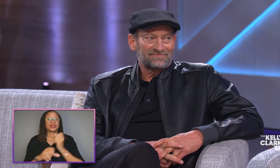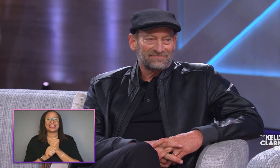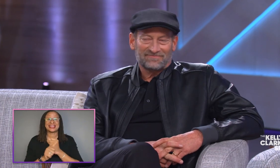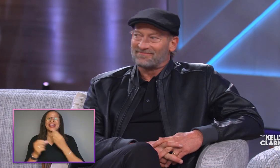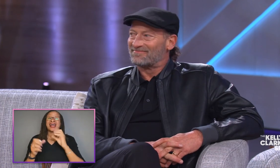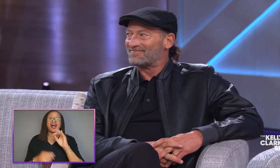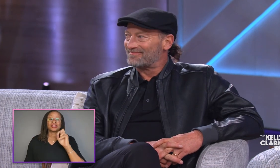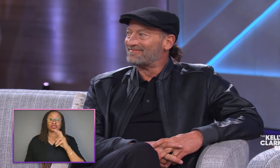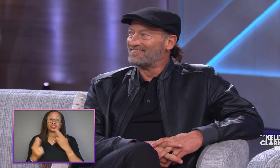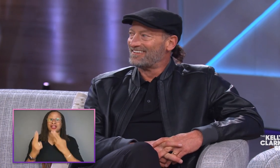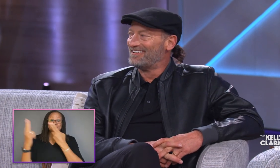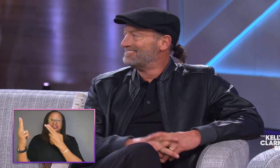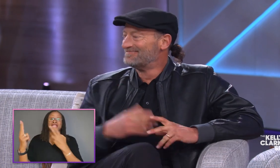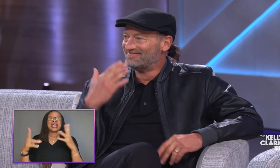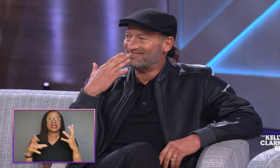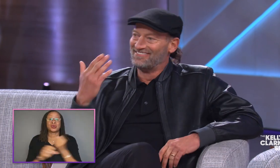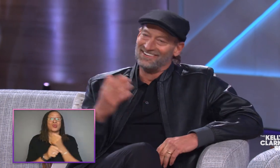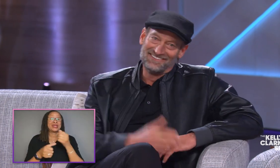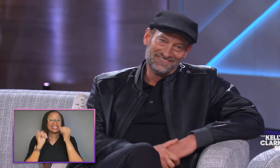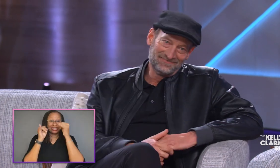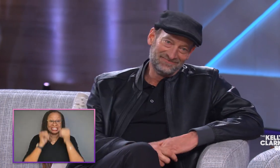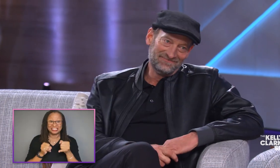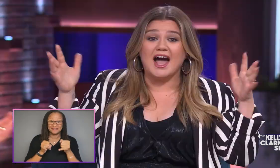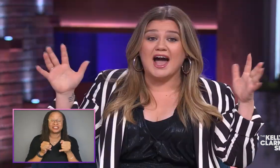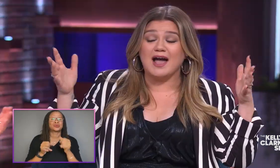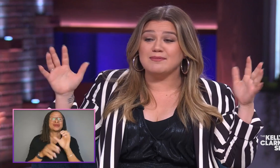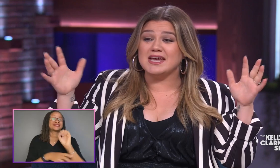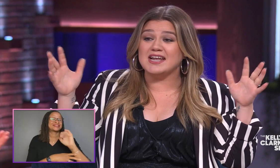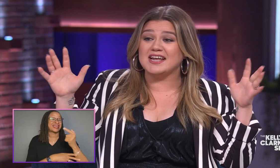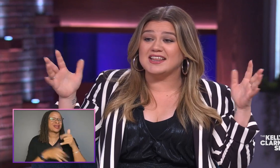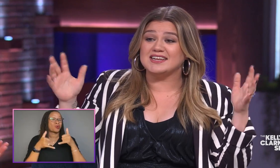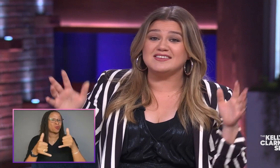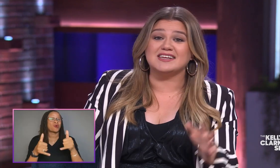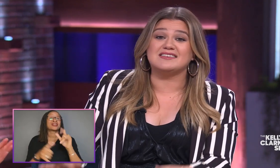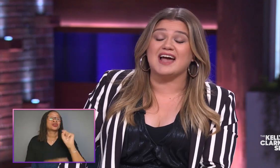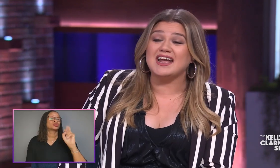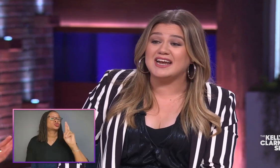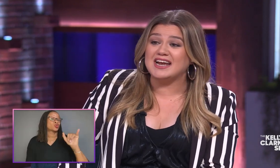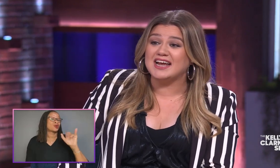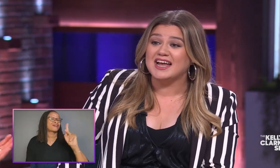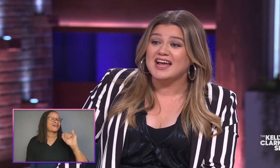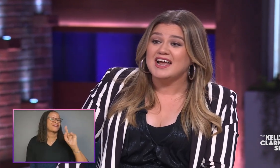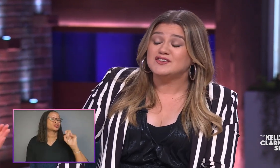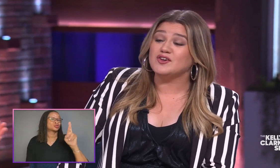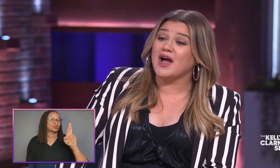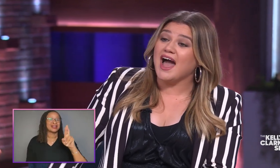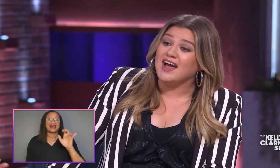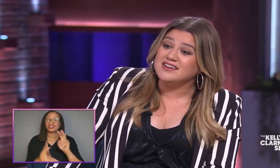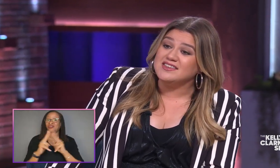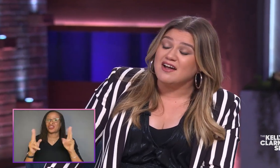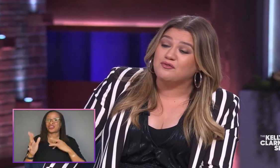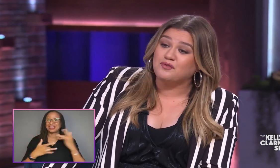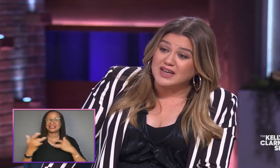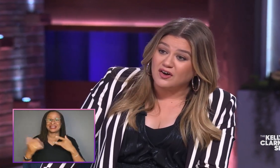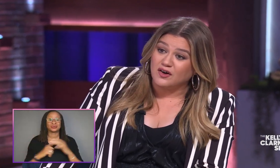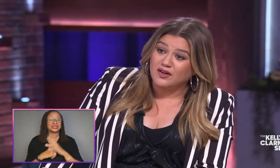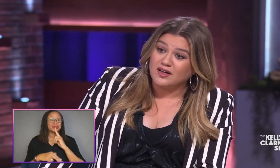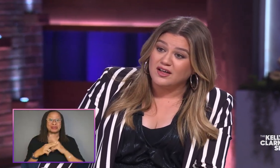an individual SAG Award. I mean it's exciting. So how does that feel?